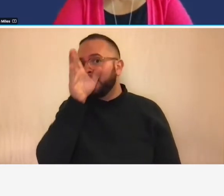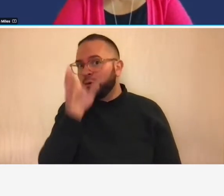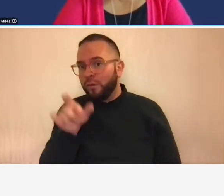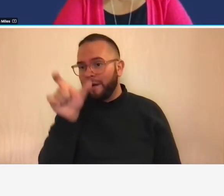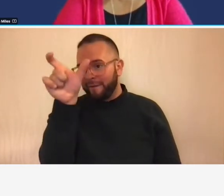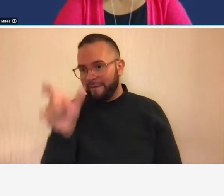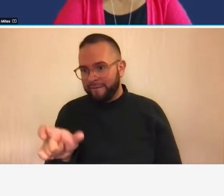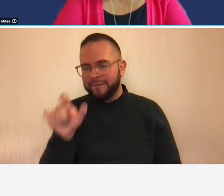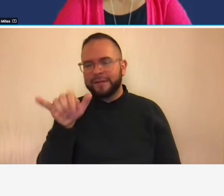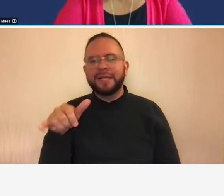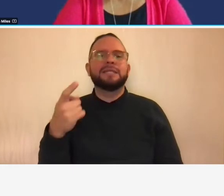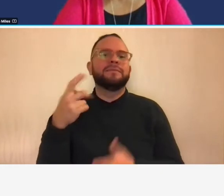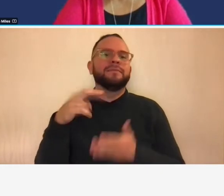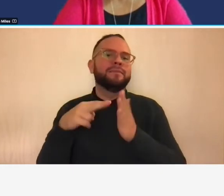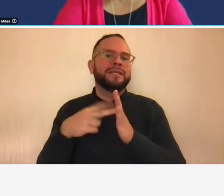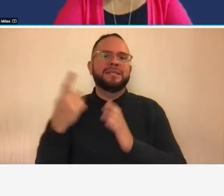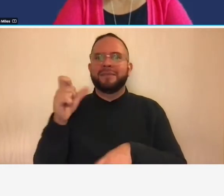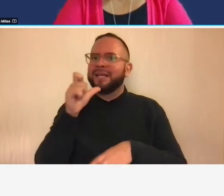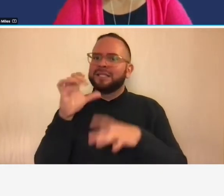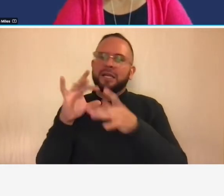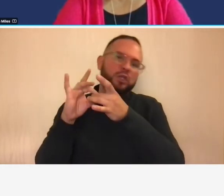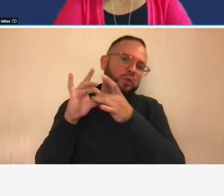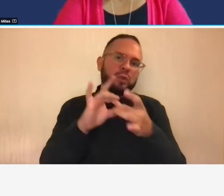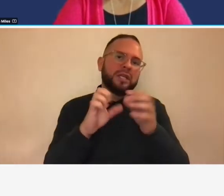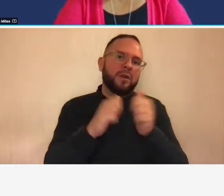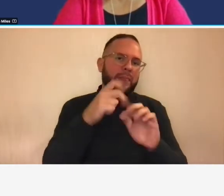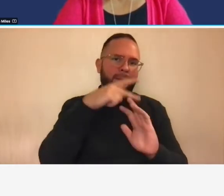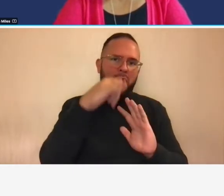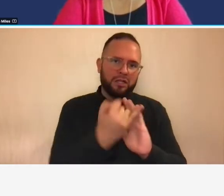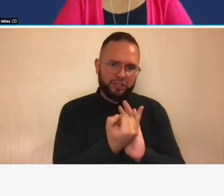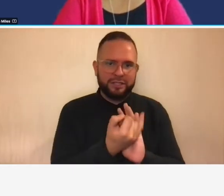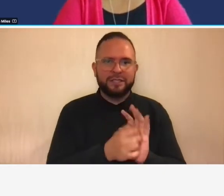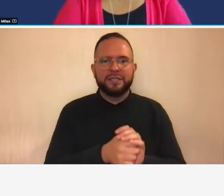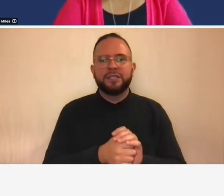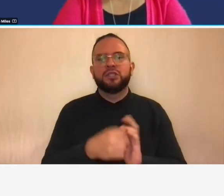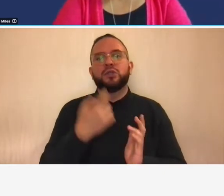directly associated with the project so they're costs that that benefit the company as a whole